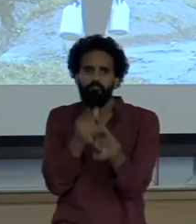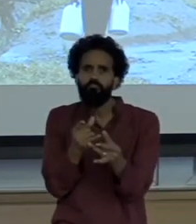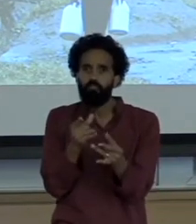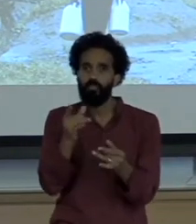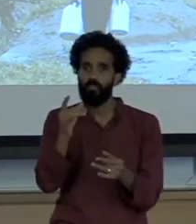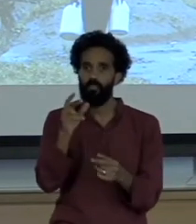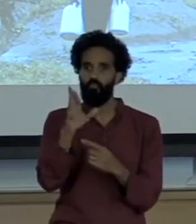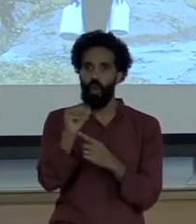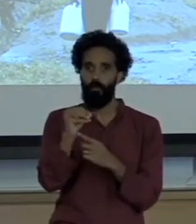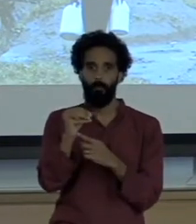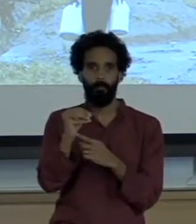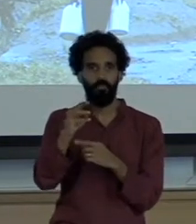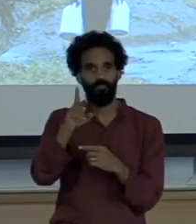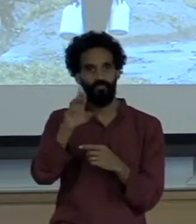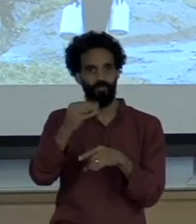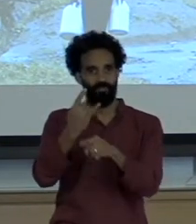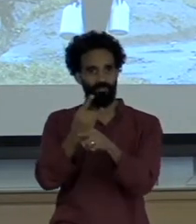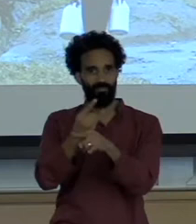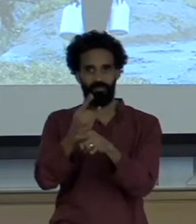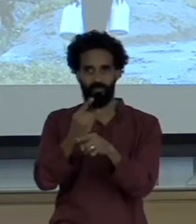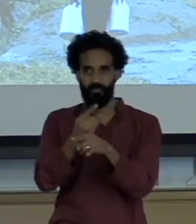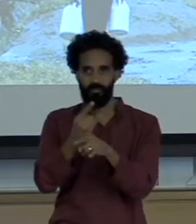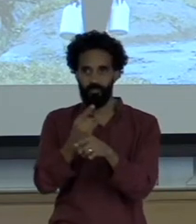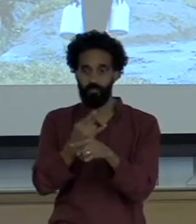rum brand in the Dominican Republic I